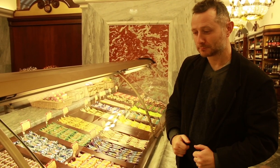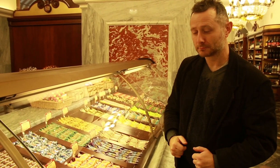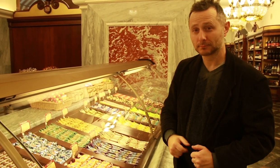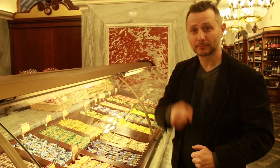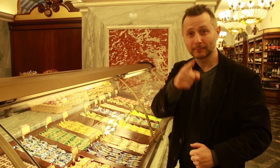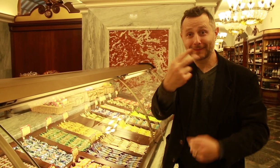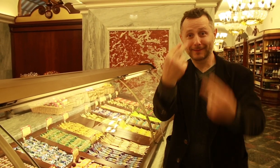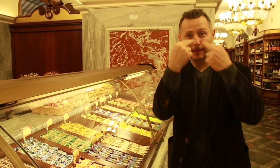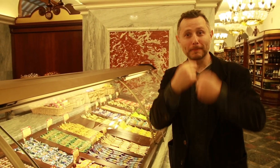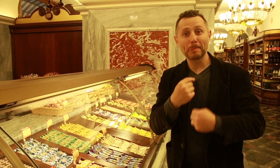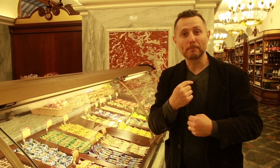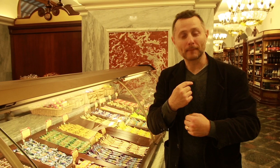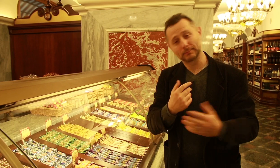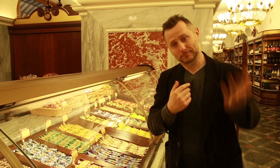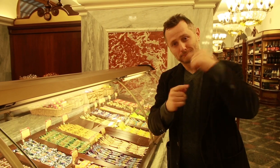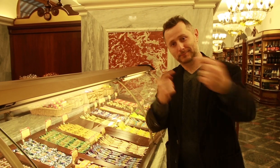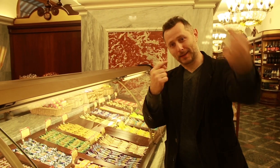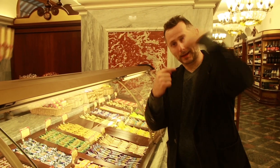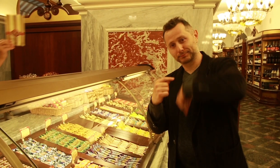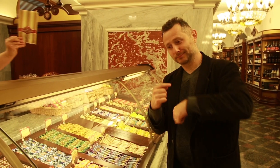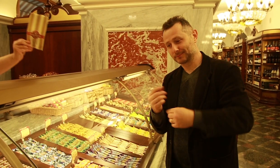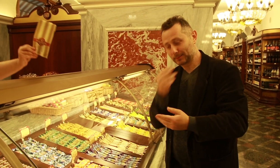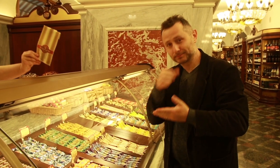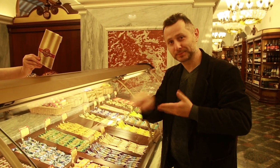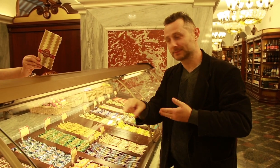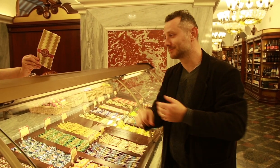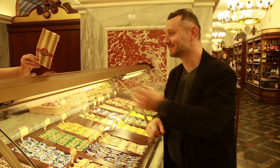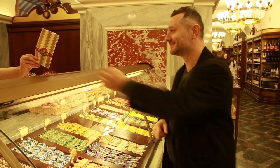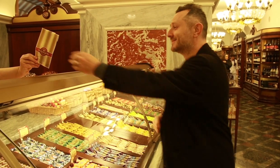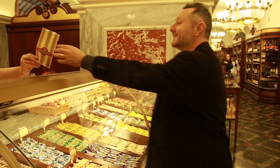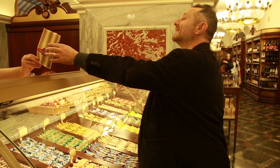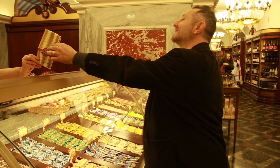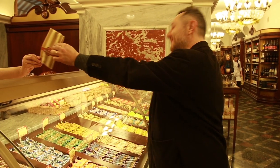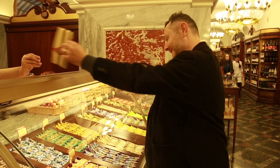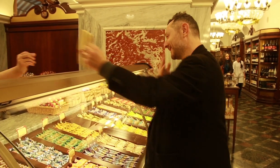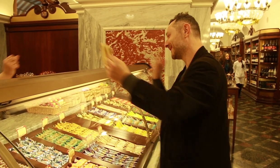some. If you want this treat, come to Russia and buy it for yourself.